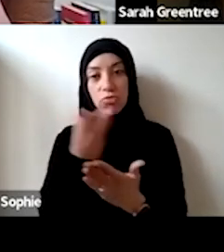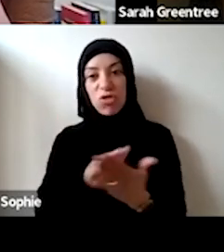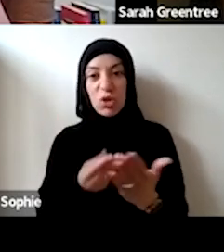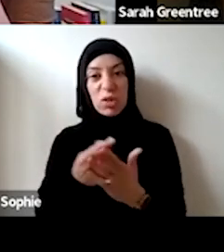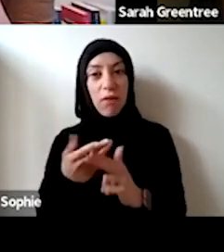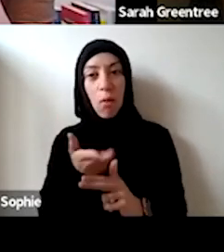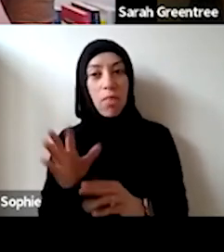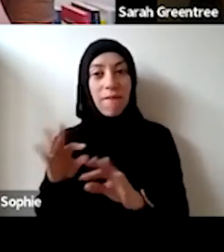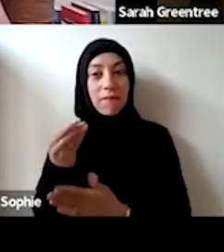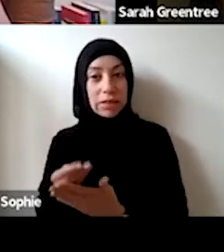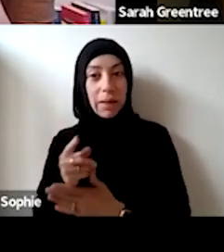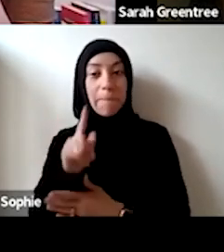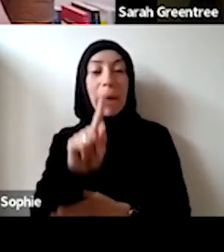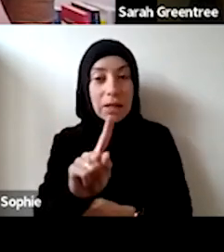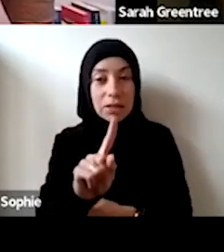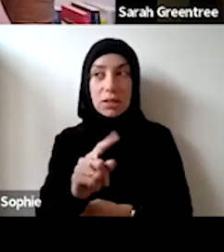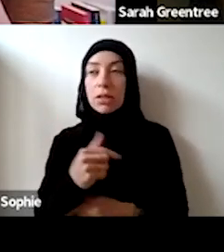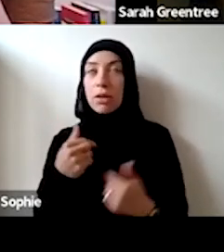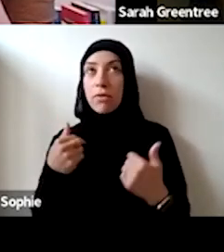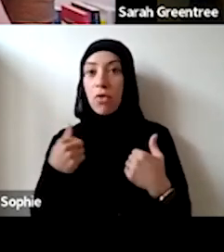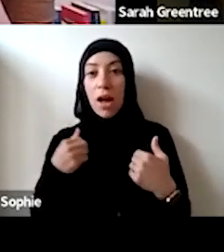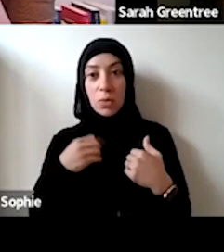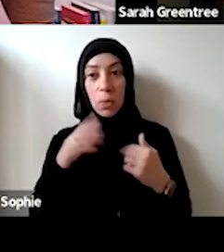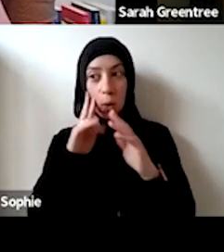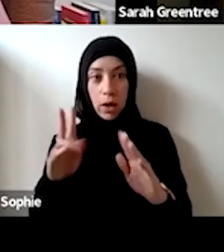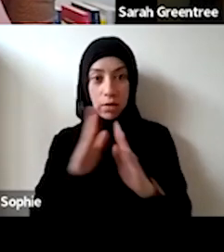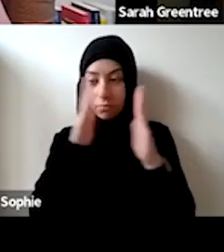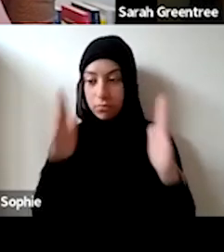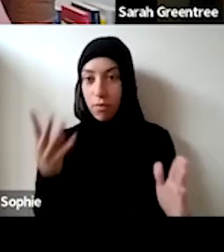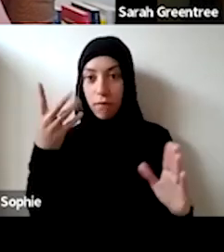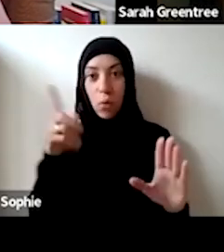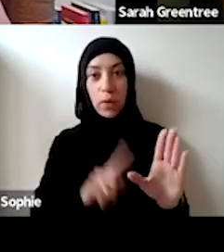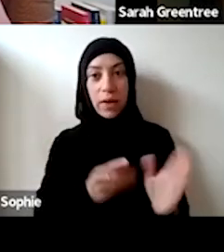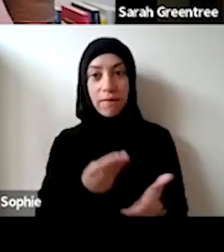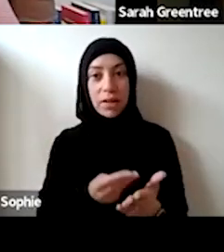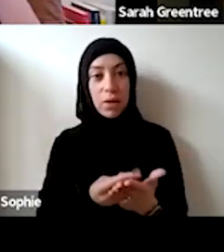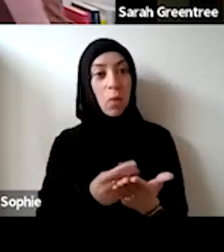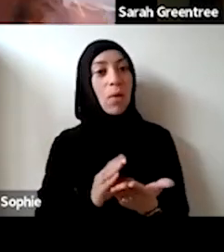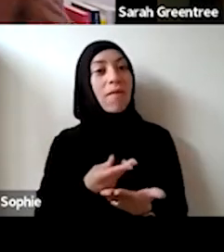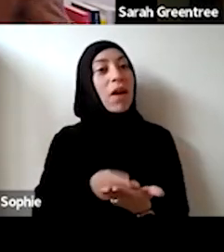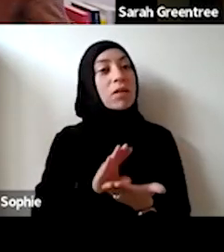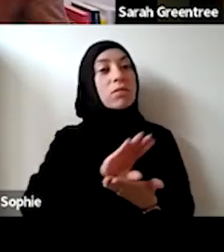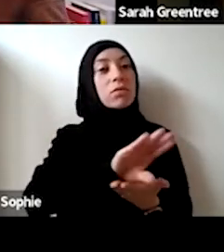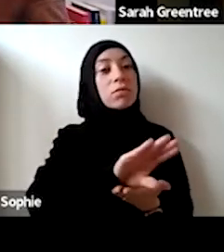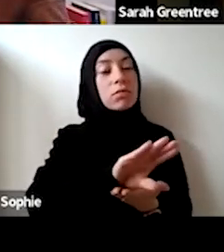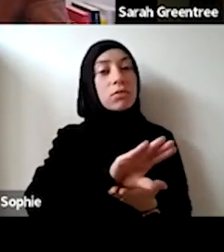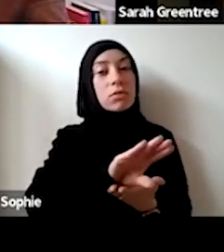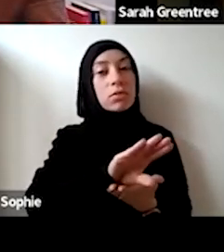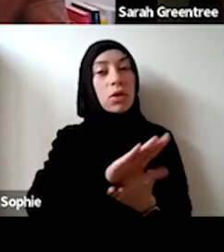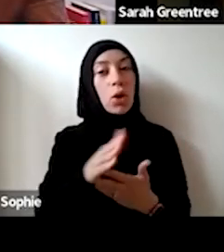But certainly, we're looking at the four year investment as funding the human capital within an organisation , and some of the sort of operational costs of an organisation , rather than waiting it too much towards infrastructure. Of the organization. But certainly you know we're looking at before your investment has